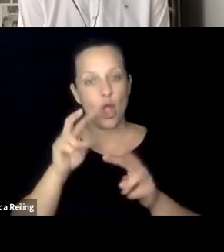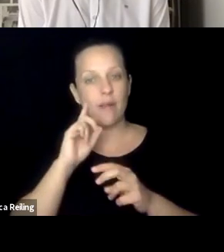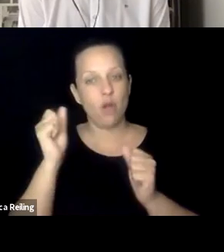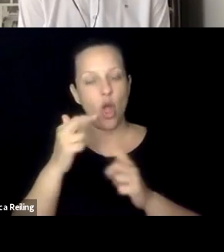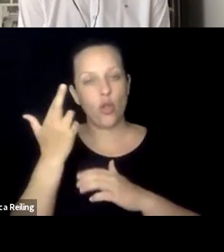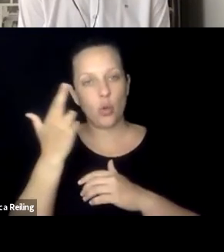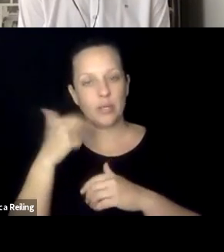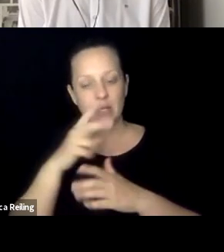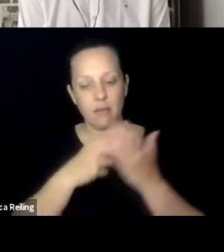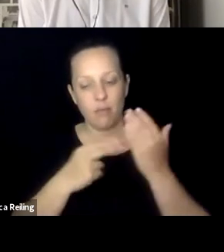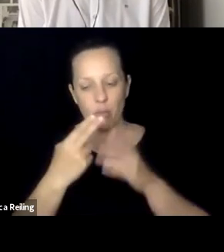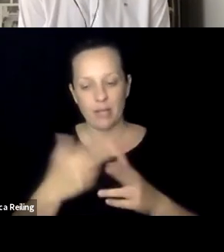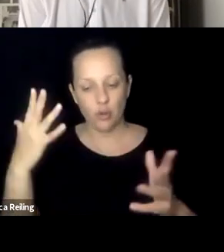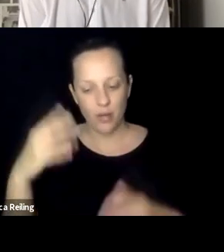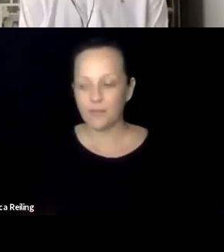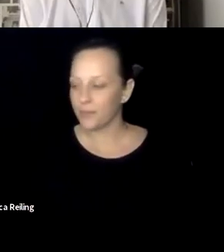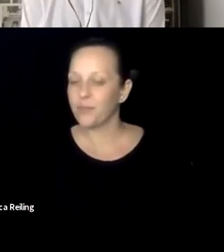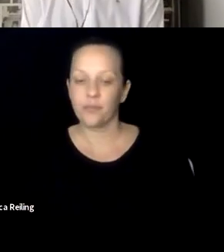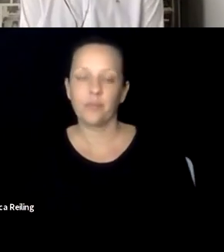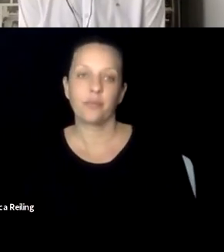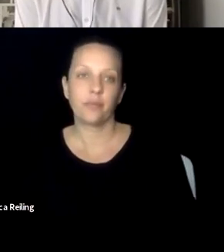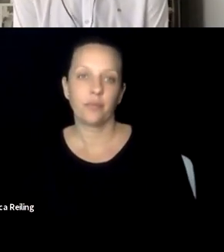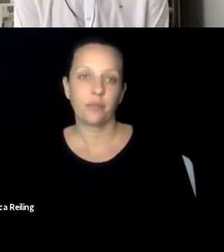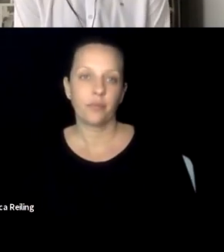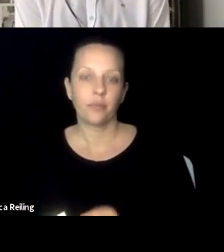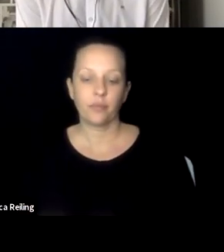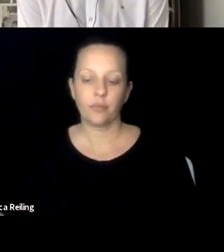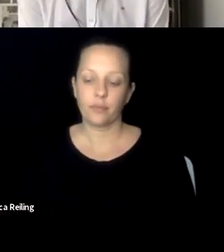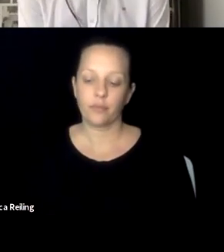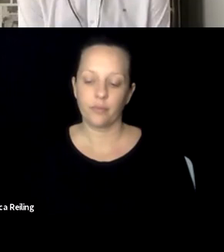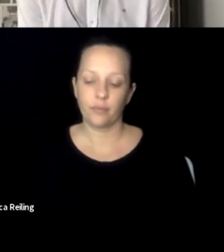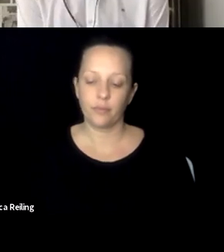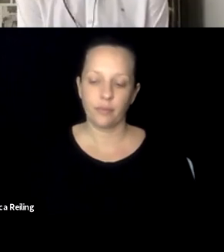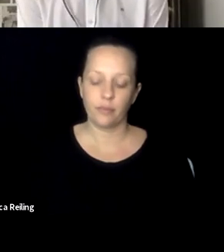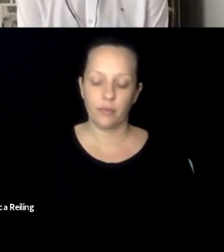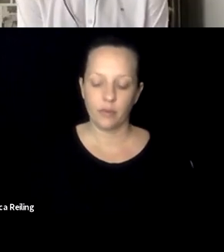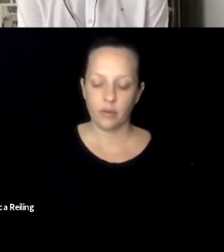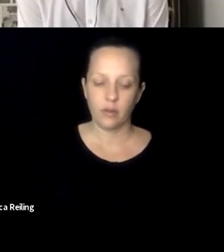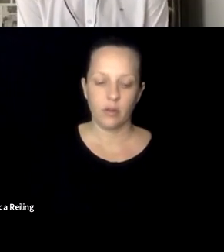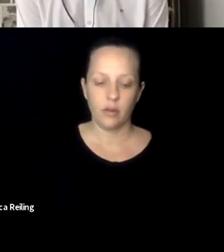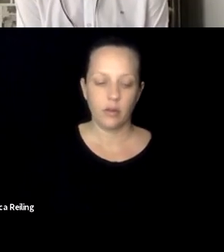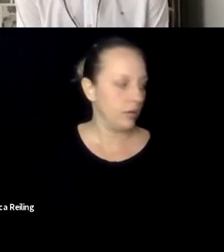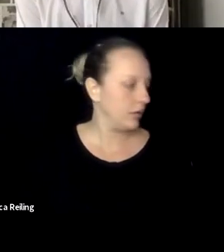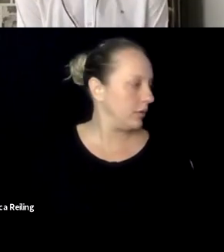be taking part then in a certification process as part of that. So, yes, we are looking for all the reasons they both weather